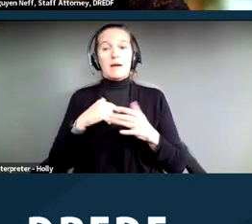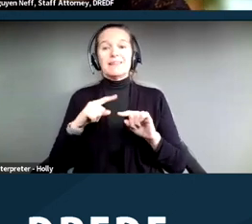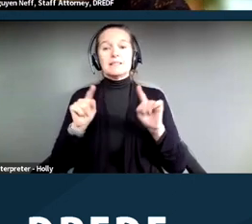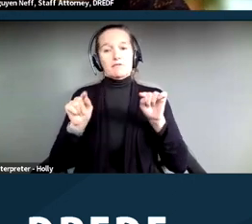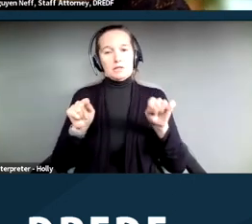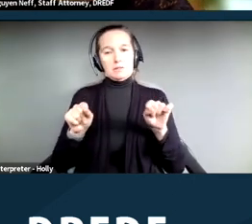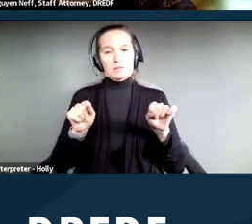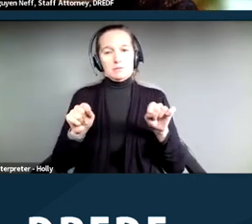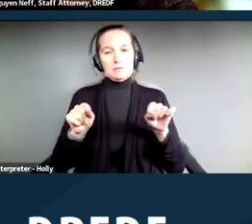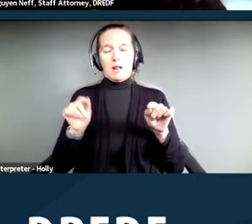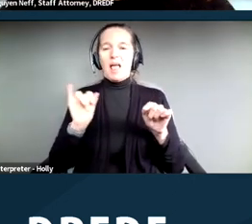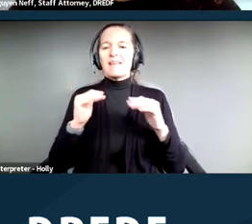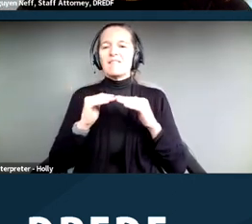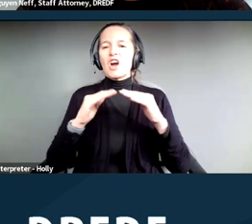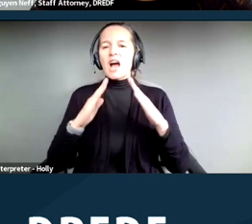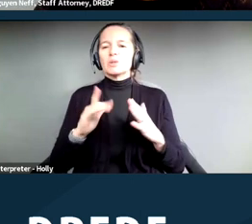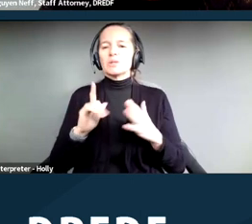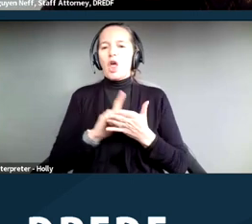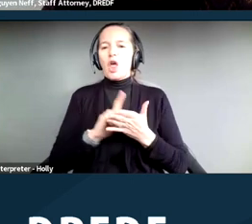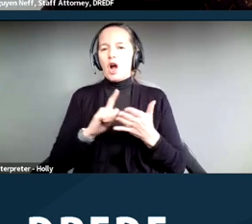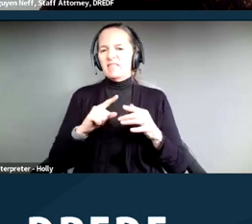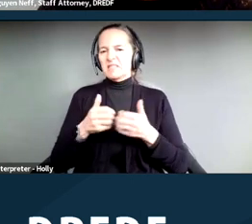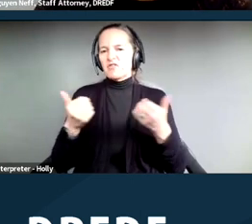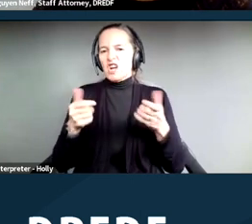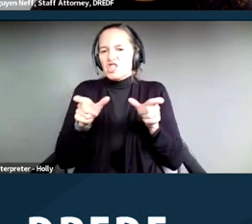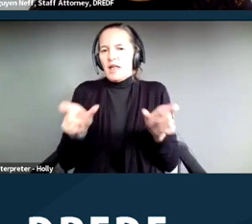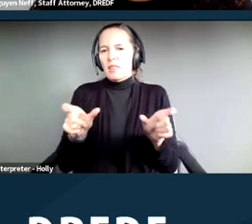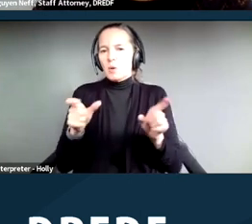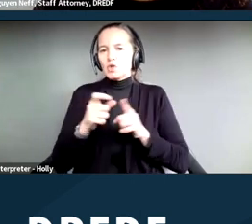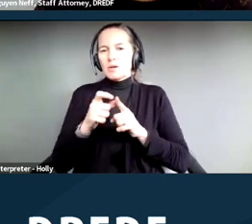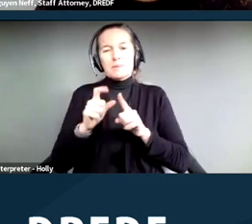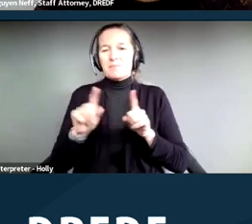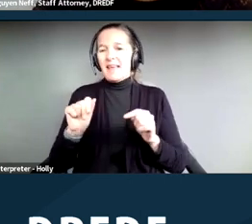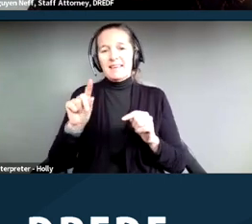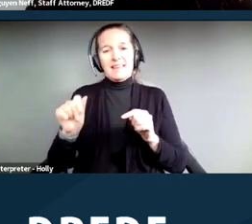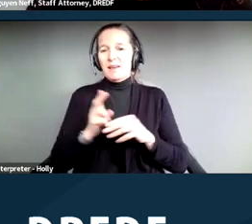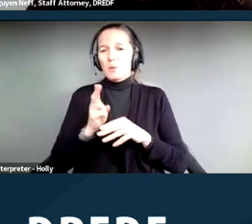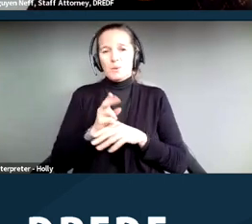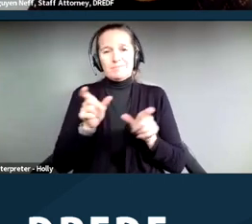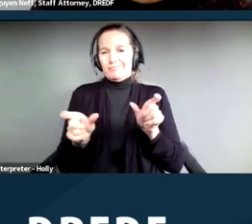like in Fair Housing Law, but in the ADA they're used fairly interchangeably.